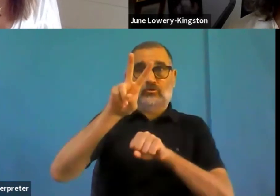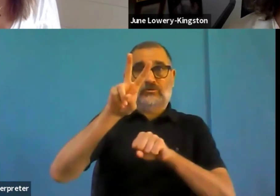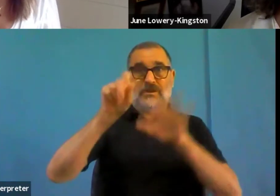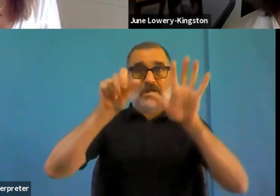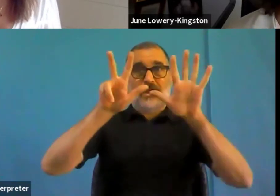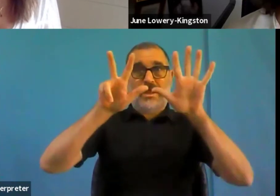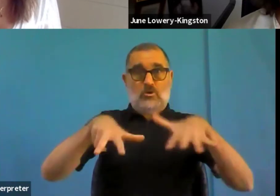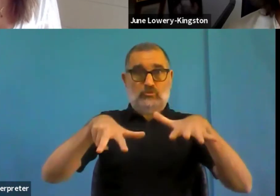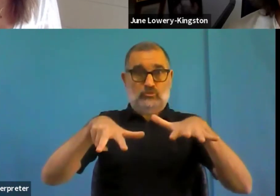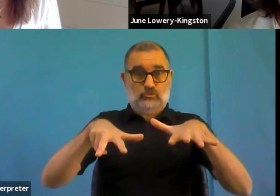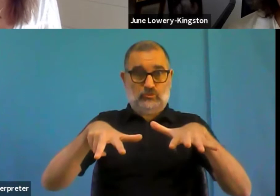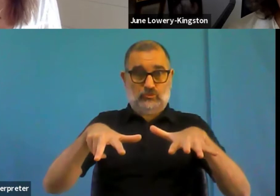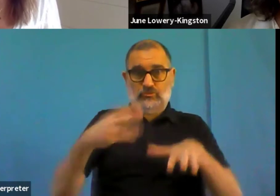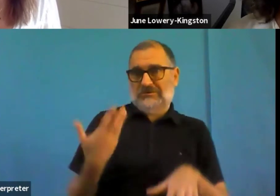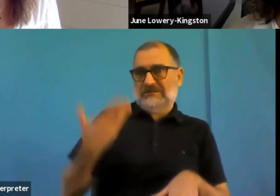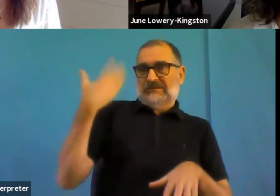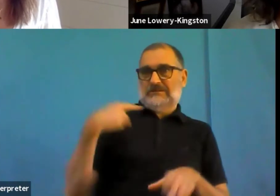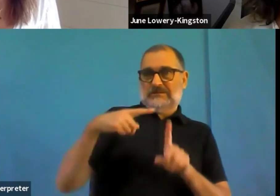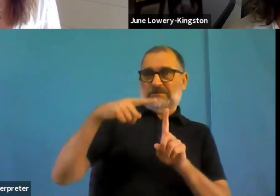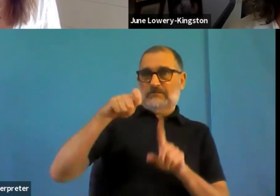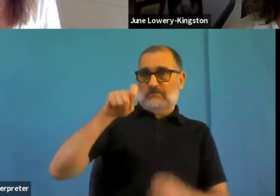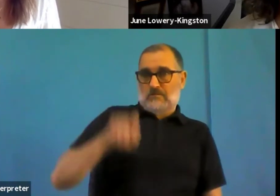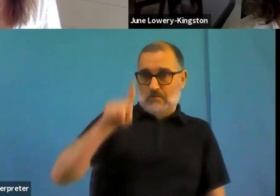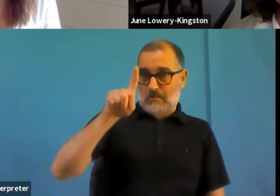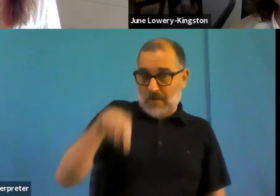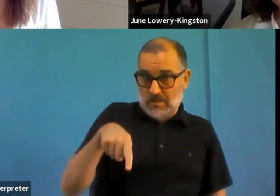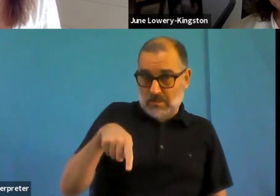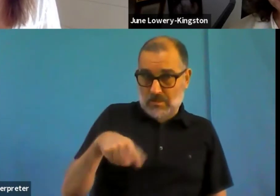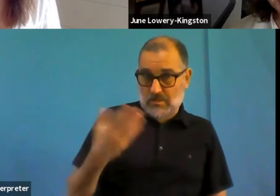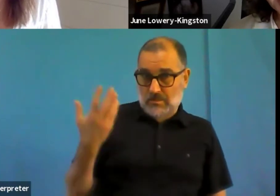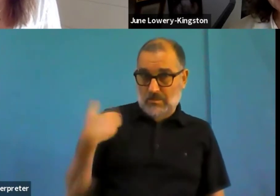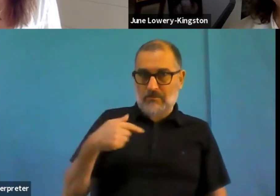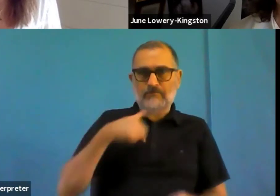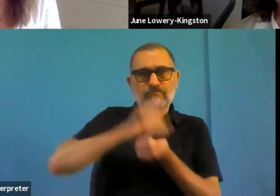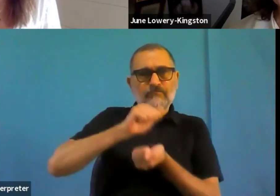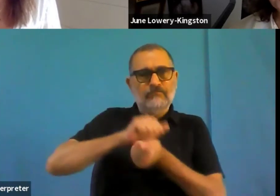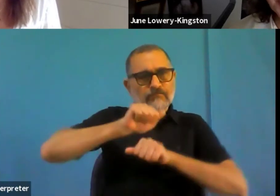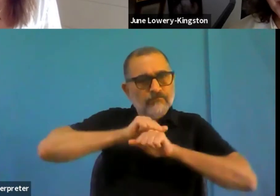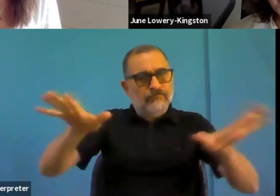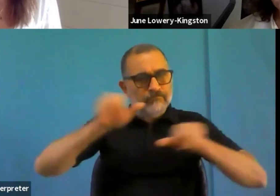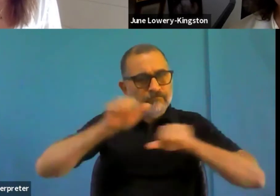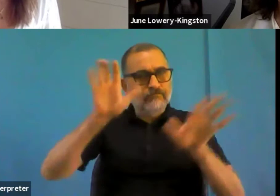standard, which is the Etsy standard, Ian, we check my numbers here 301549 version 3.2